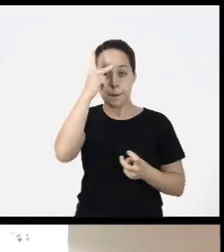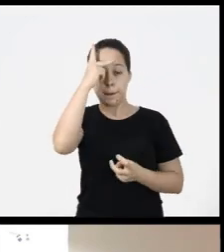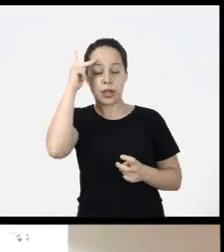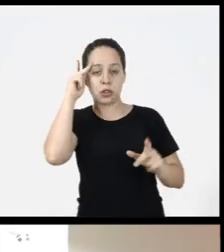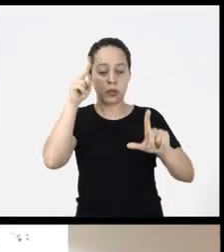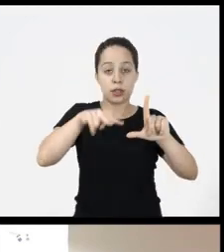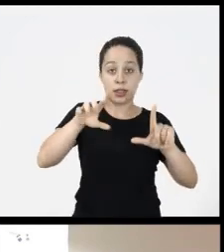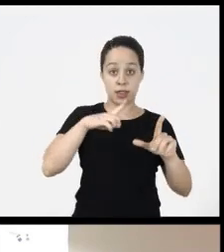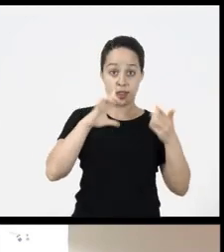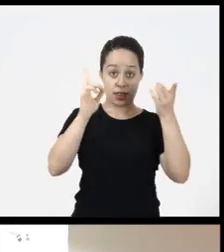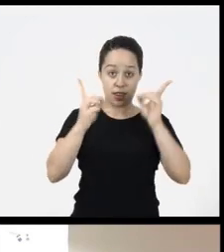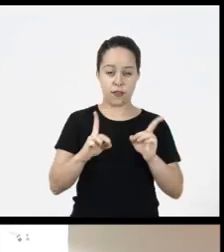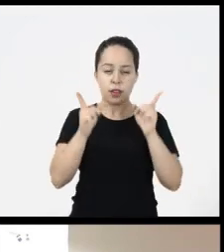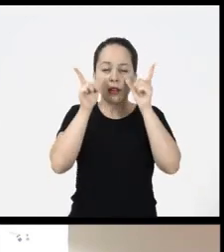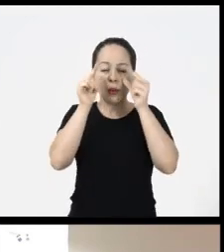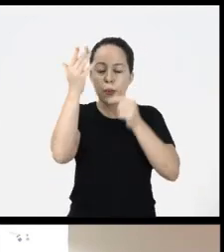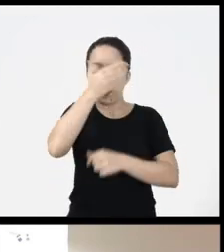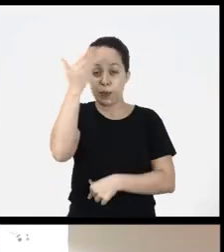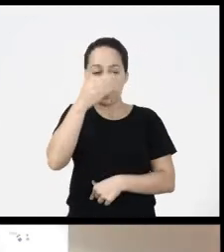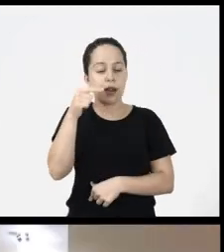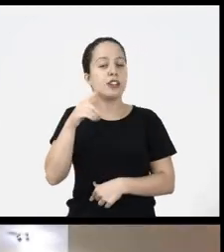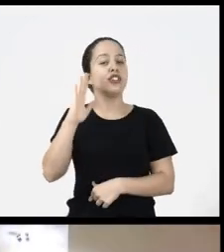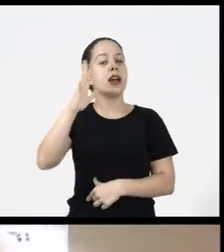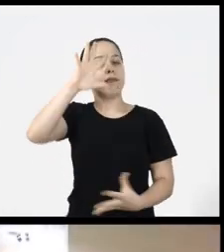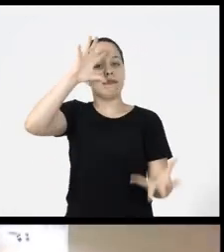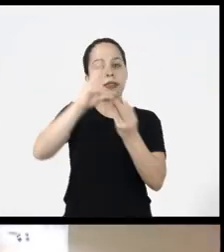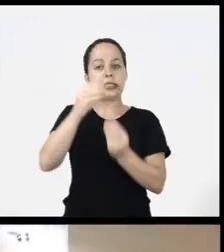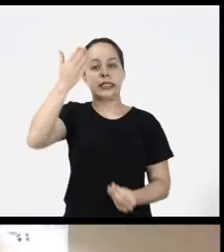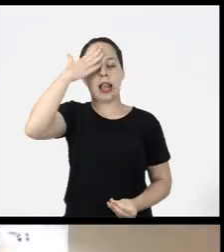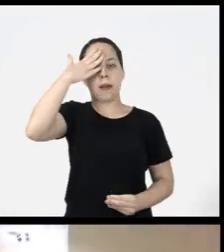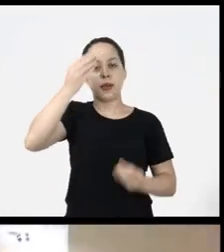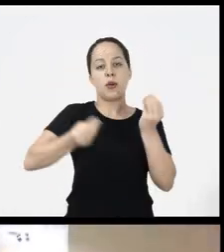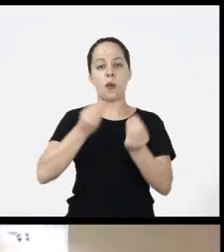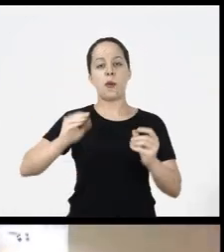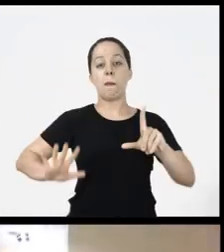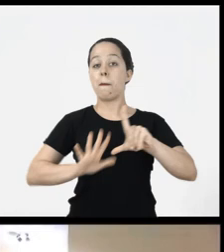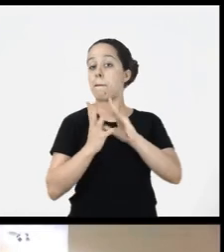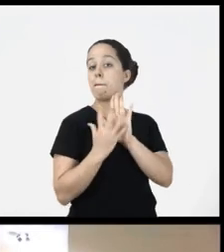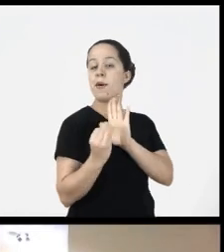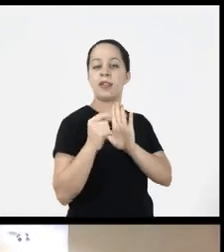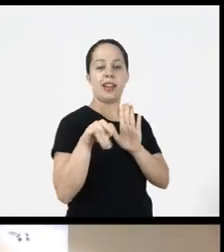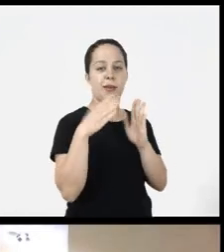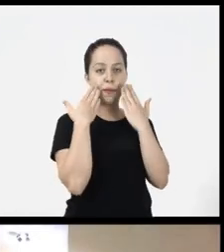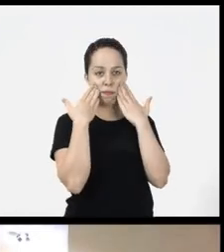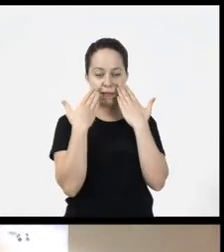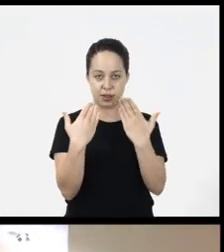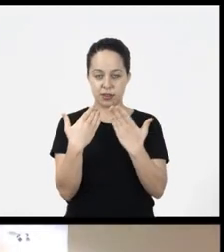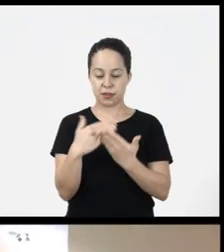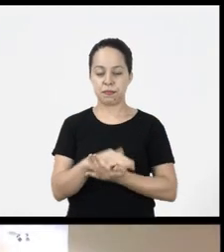leaves the visually impaired user informed about the layout of that presentation